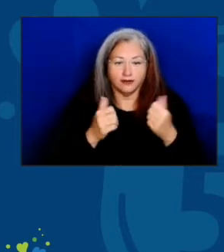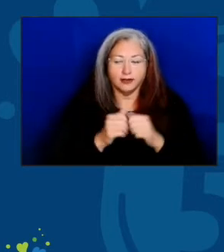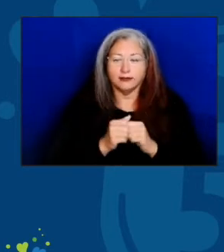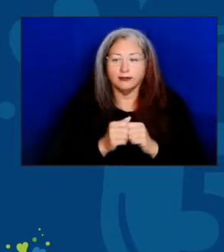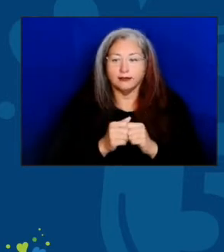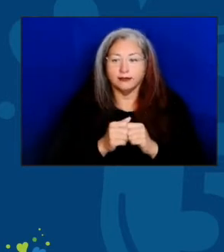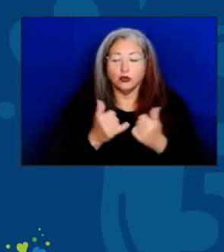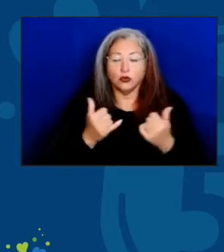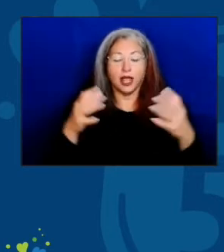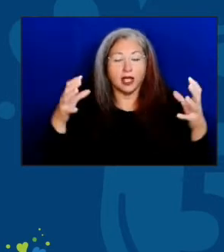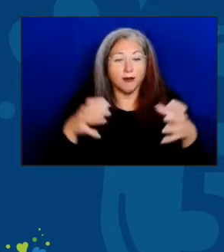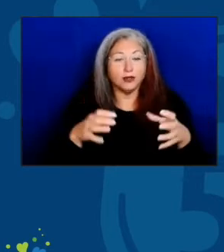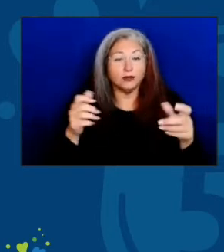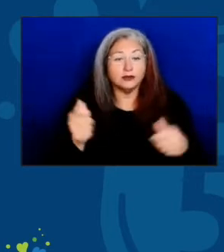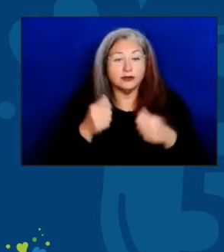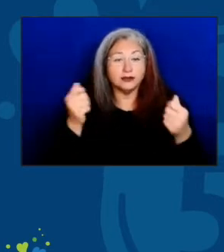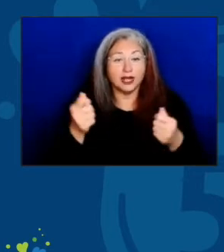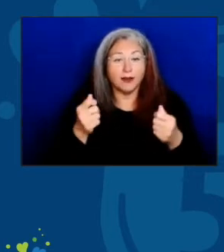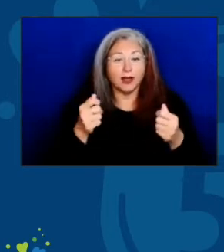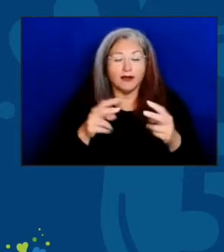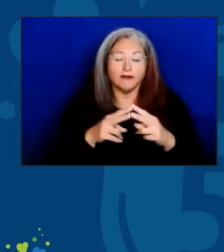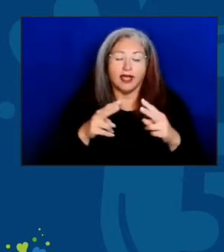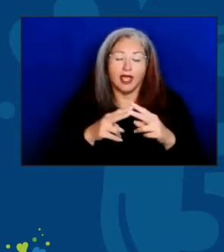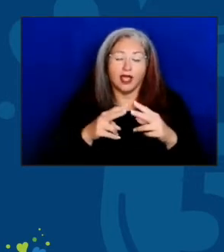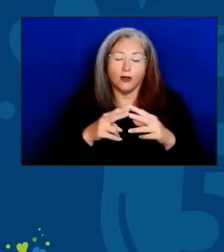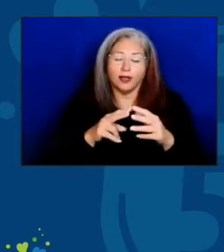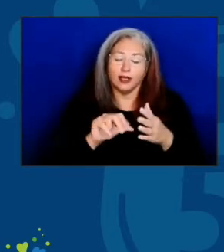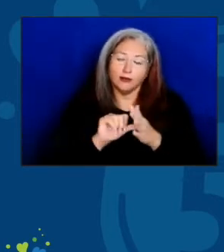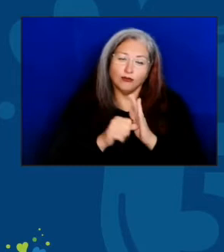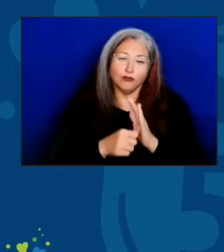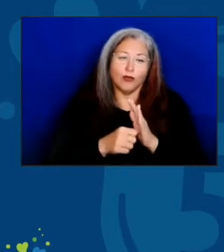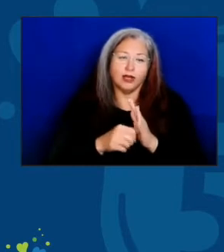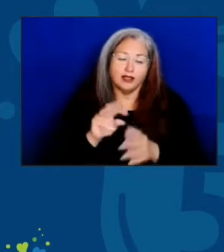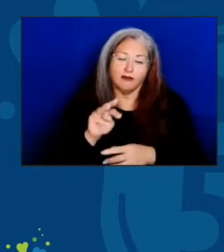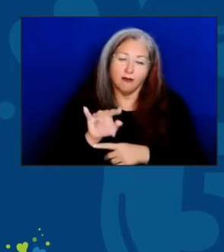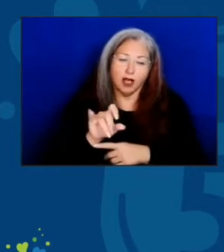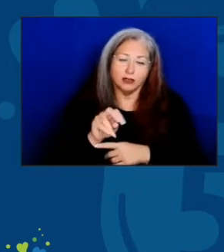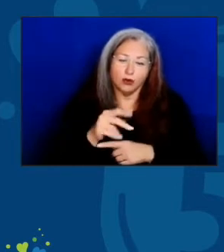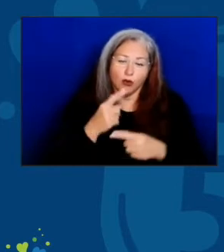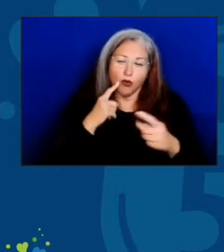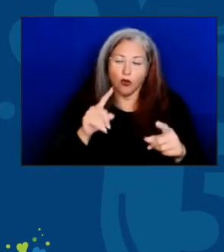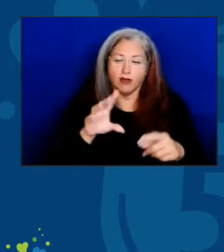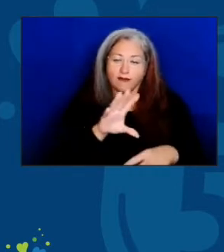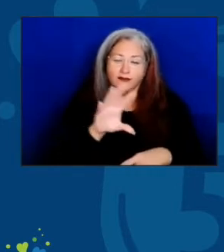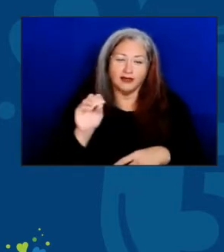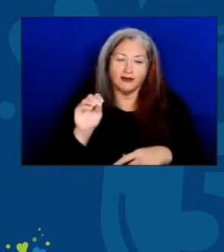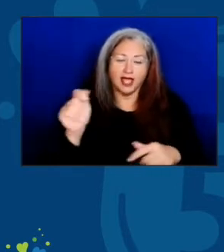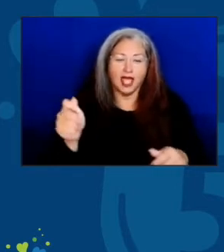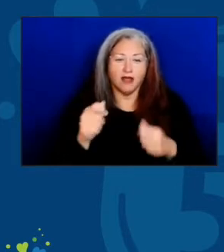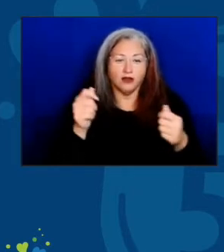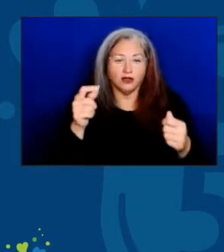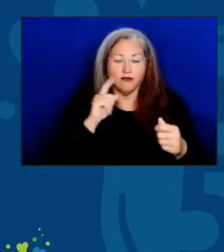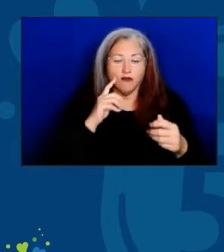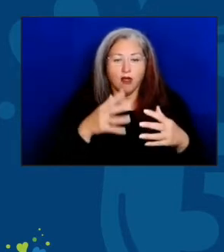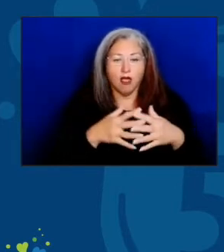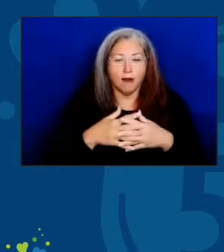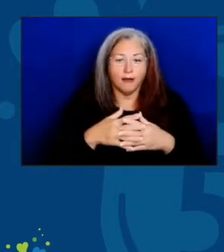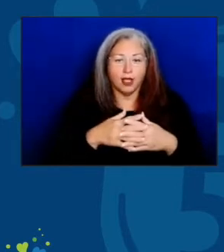a very impressive milestone, the 50th anniversary of the Older Americans Act Senior Nutrition Program.